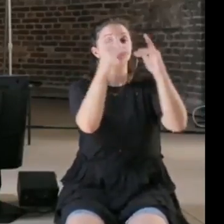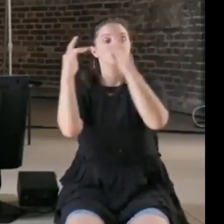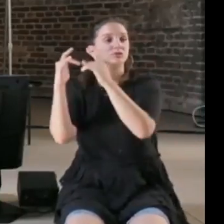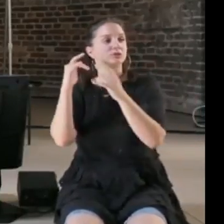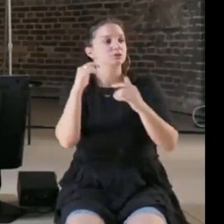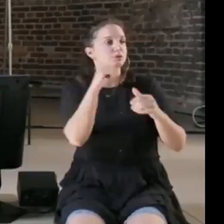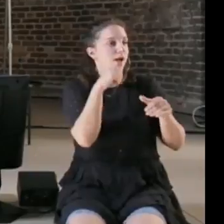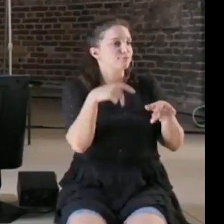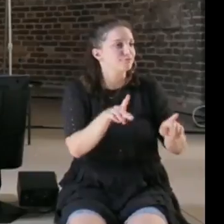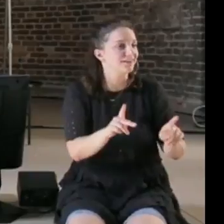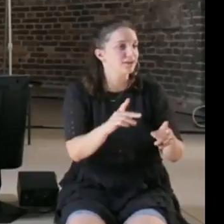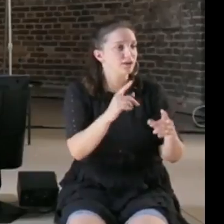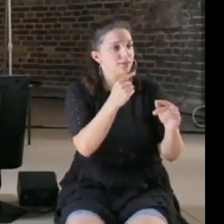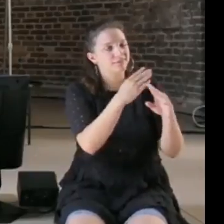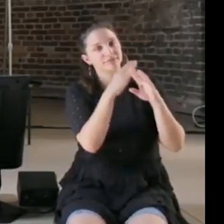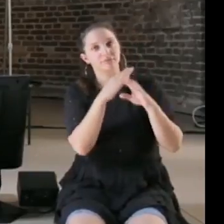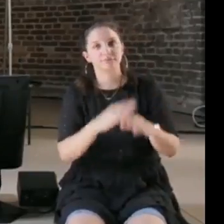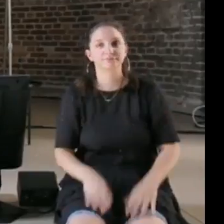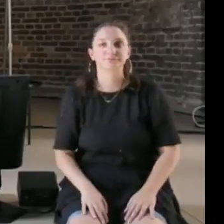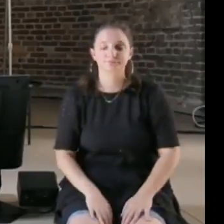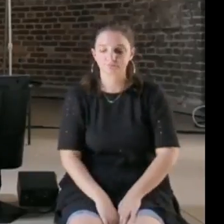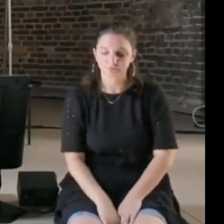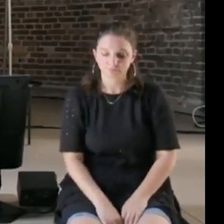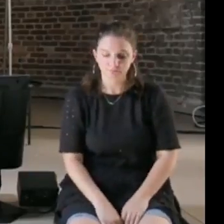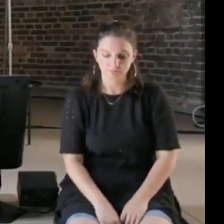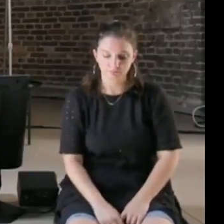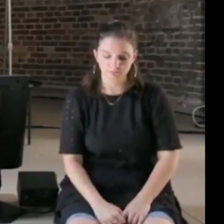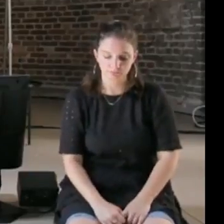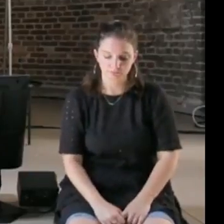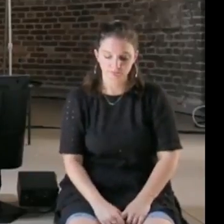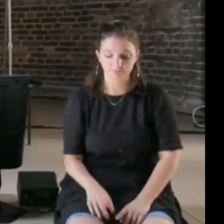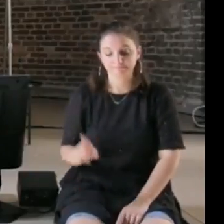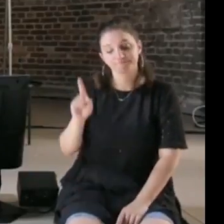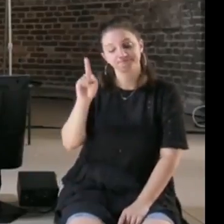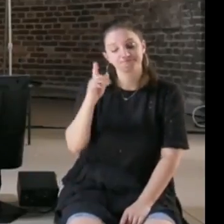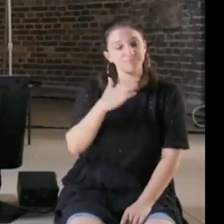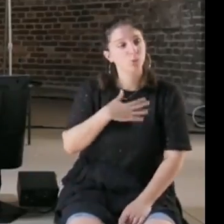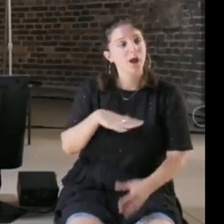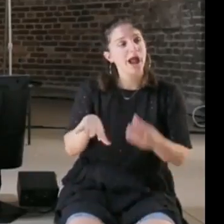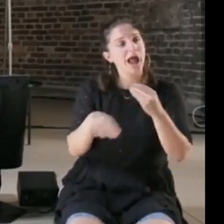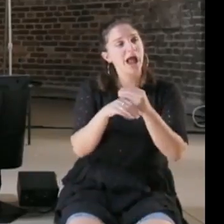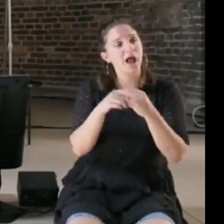Yeah and perhaps to just add one thing to this, I think that also the Internet and having